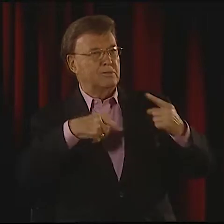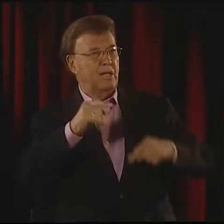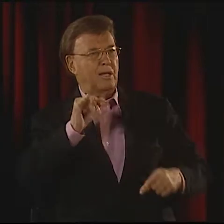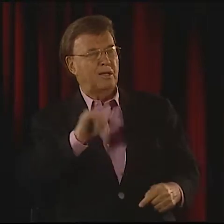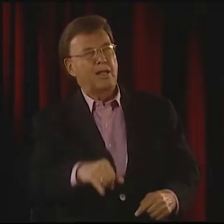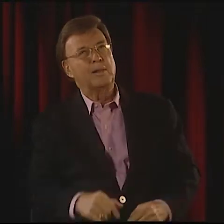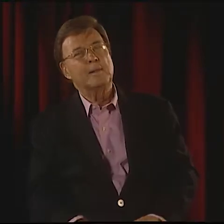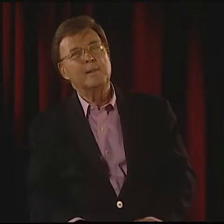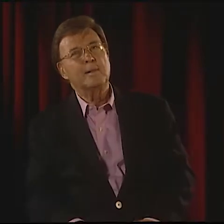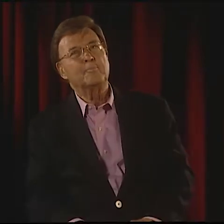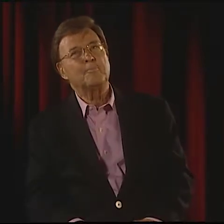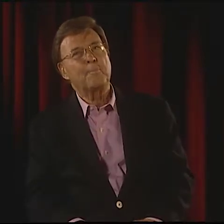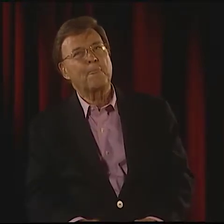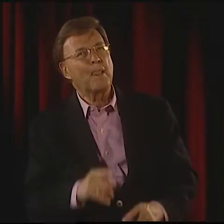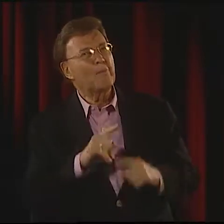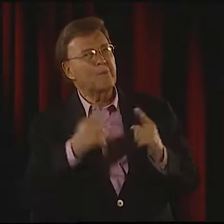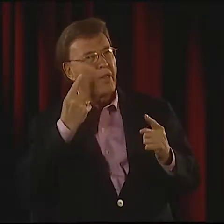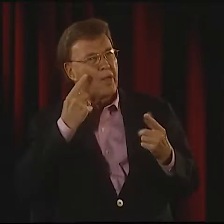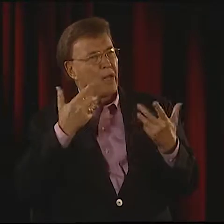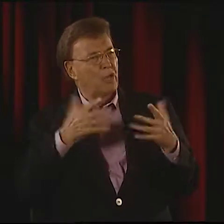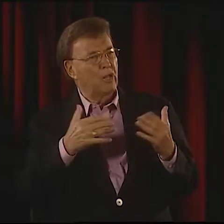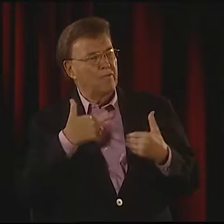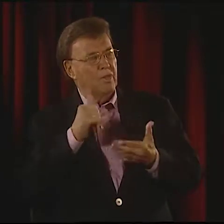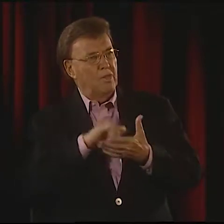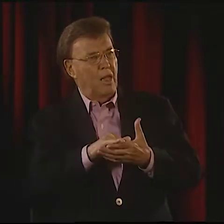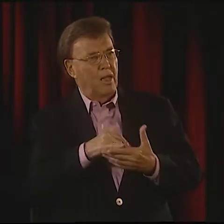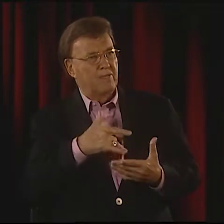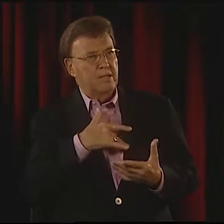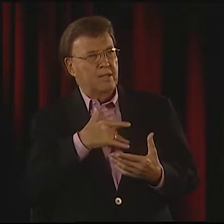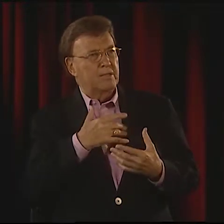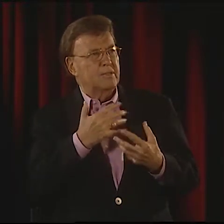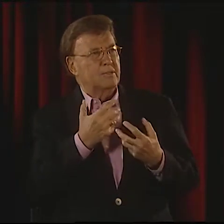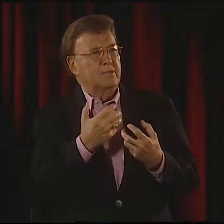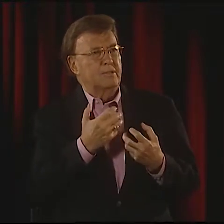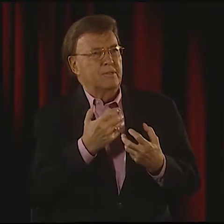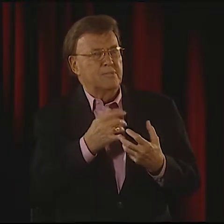SO I MEMORIZED THIS VERY LONG POEM, AND I SIGNED IT IN FRONT OF THE AUDIENCE.